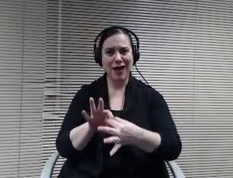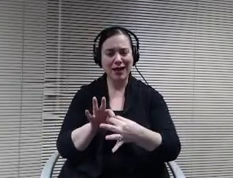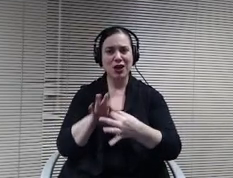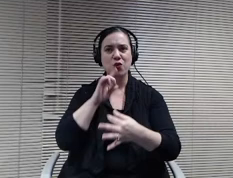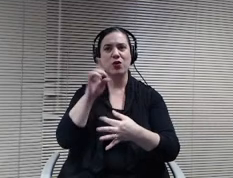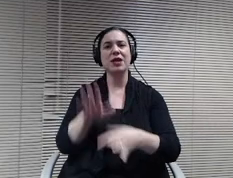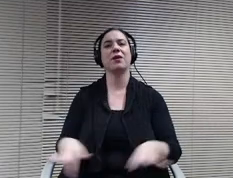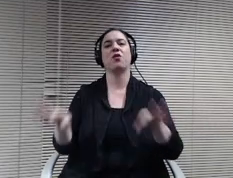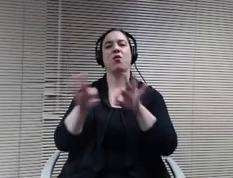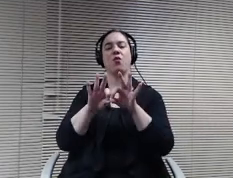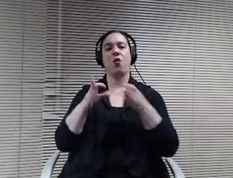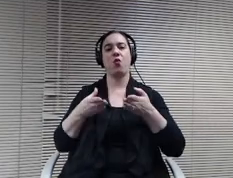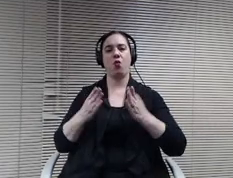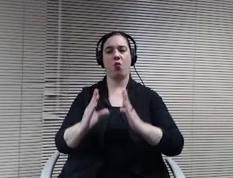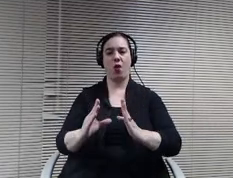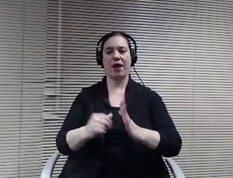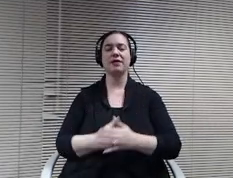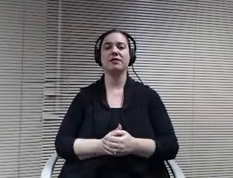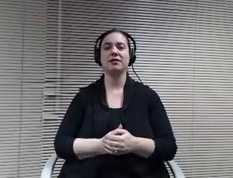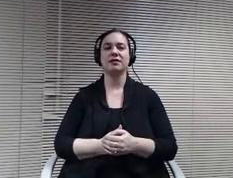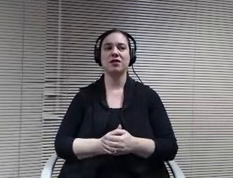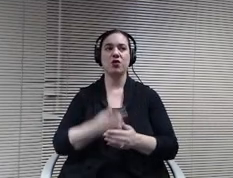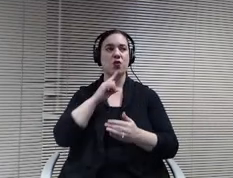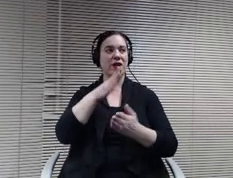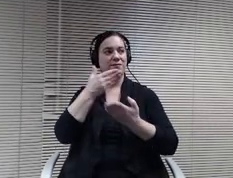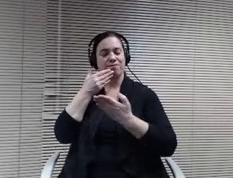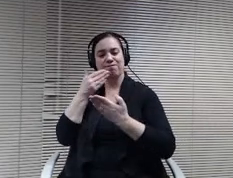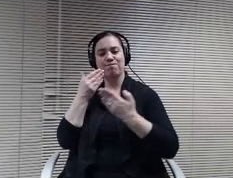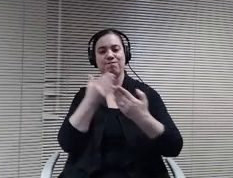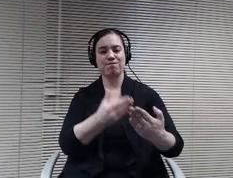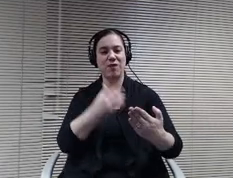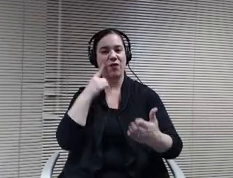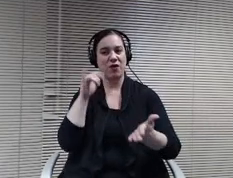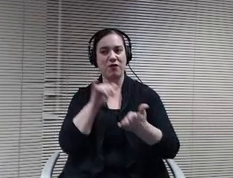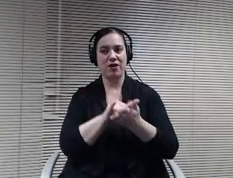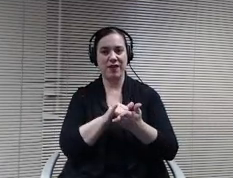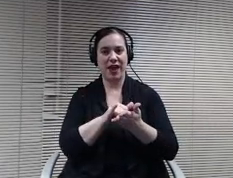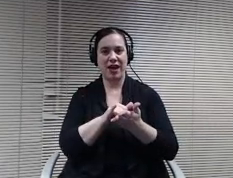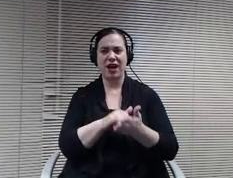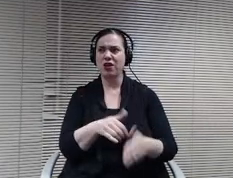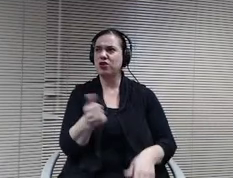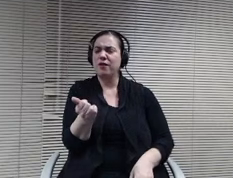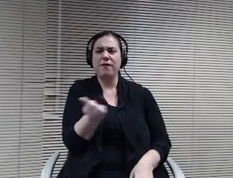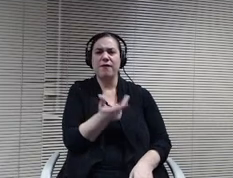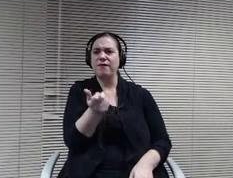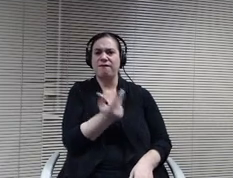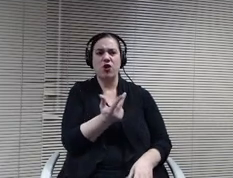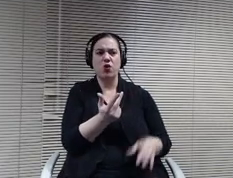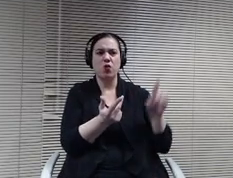So there are very grateful for that and and one of 'em. And this is just a handful of the families that have responded,